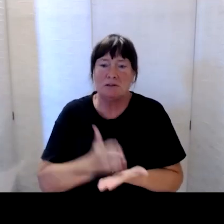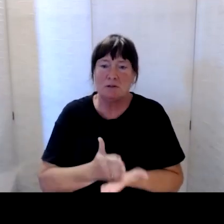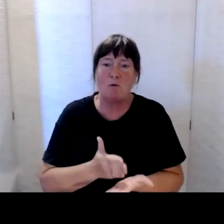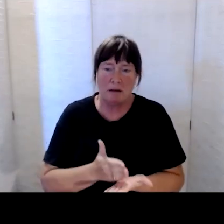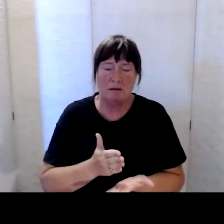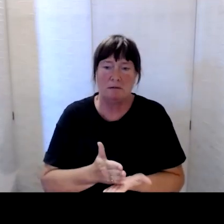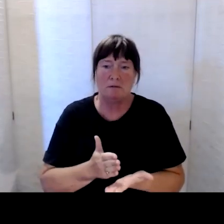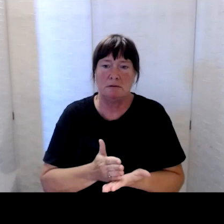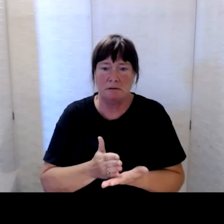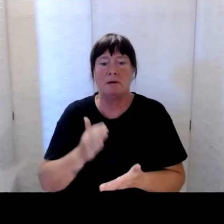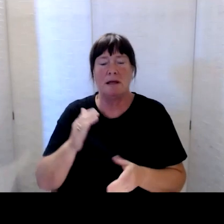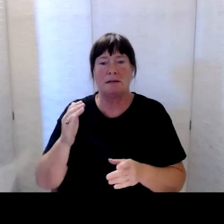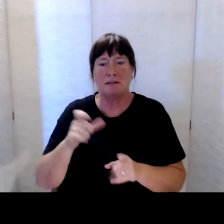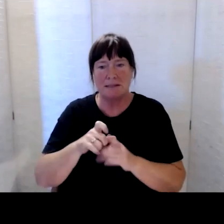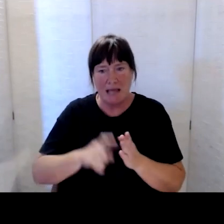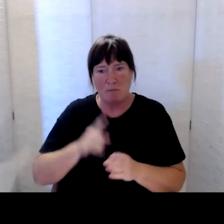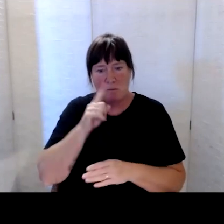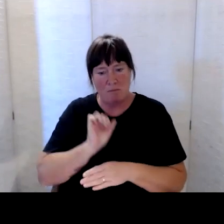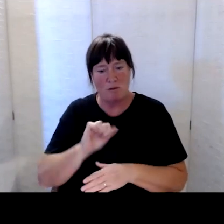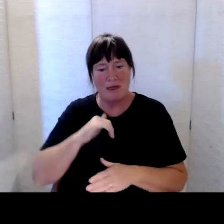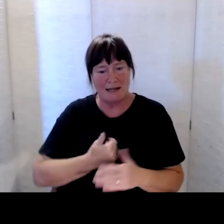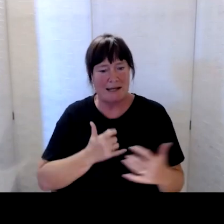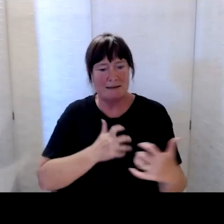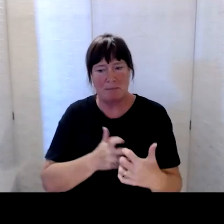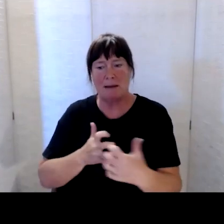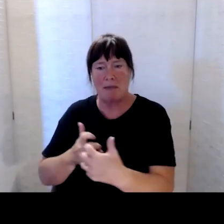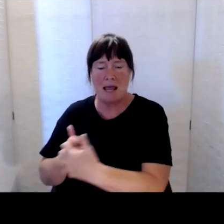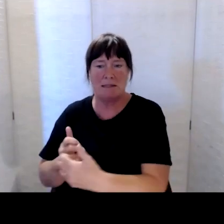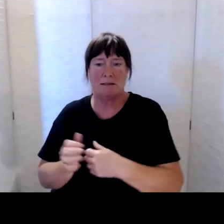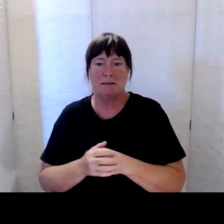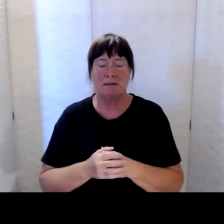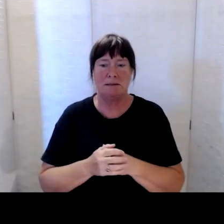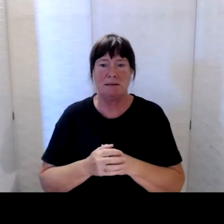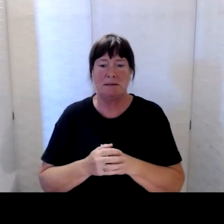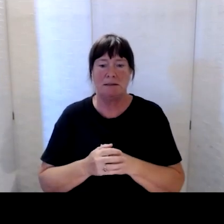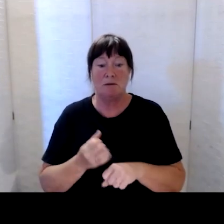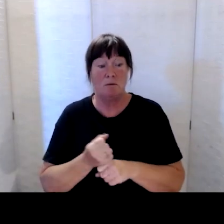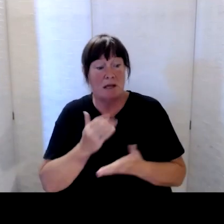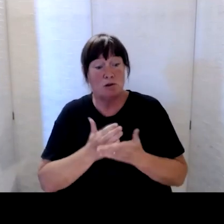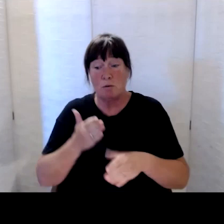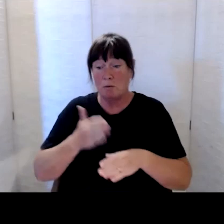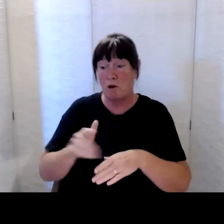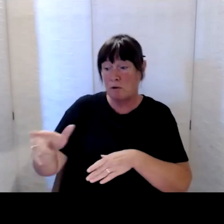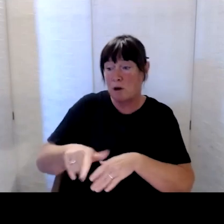the needs of disabled people are being met and we’ve been making sure that we work with local people to be in